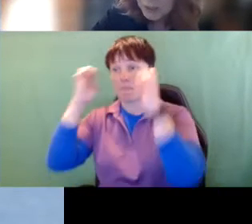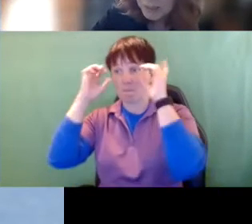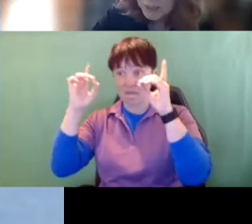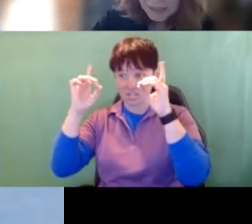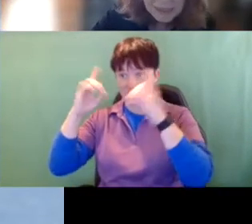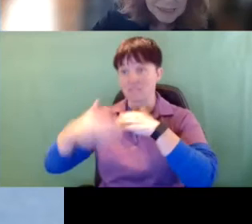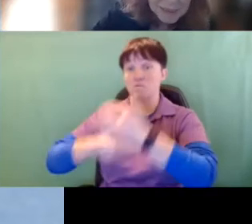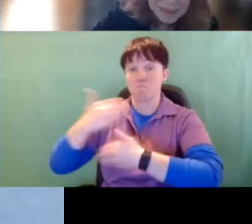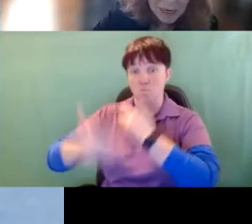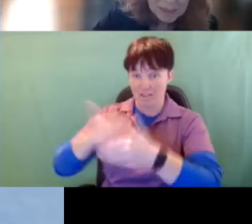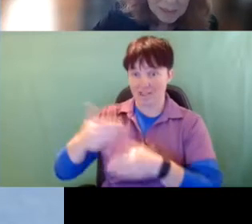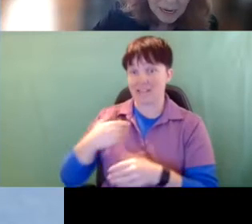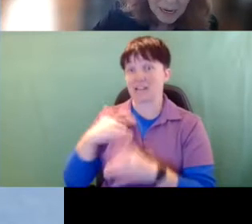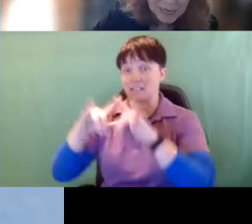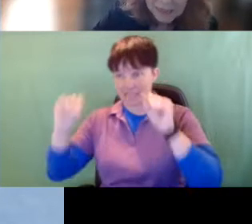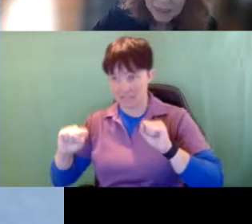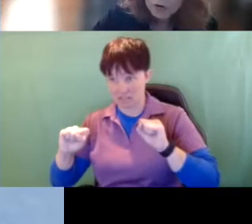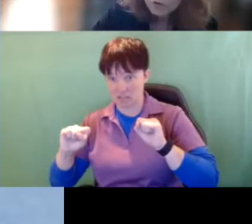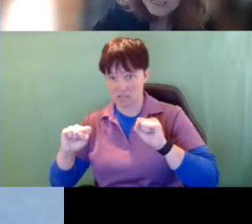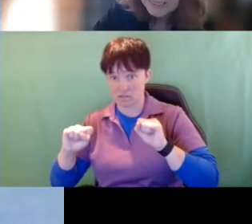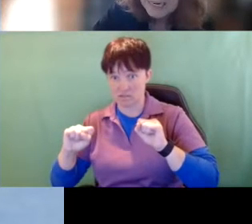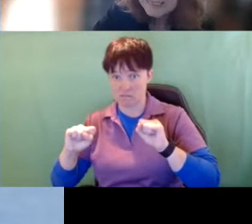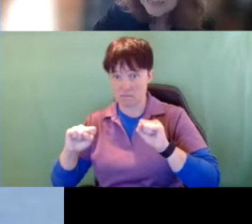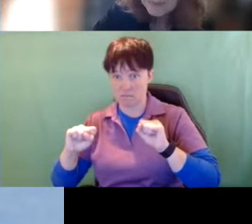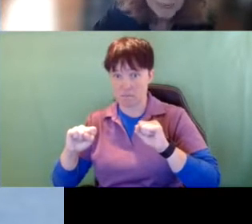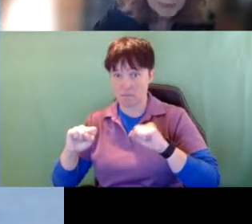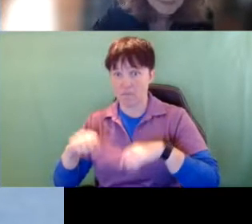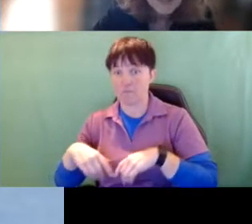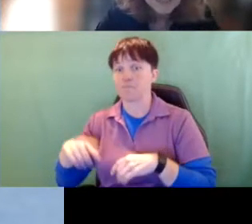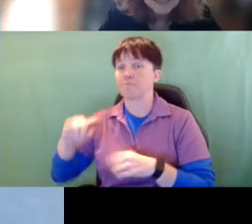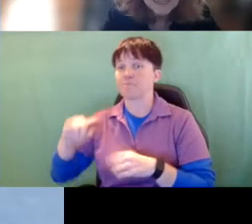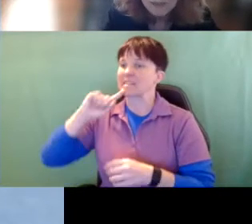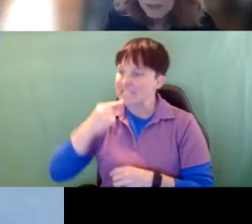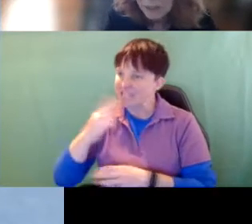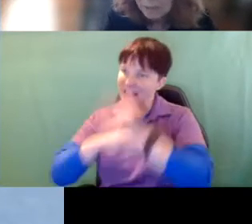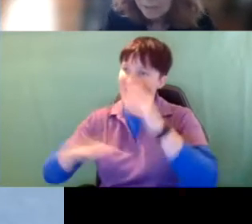classrooms and our system is not designed for intensive amounts of hands-on learning